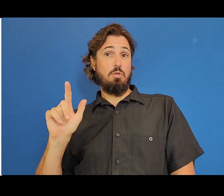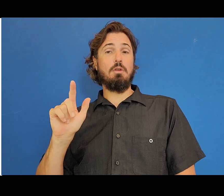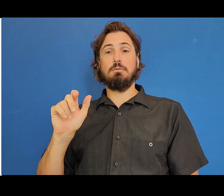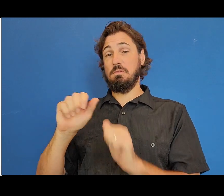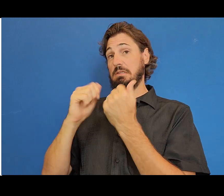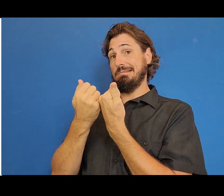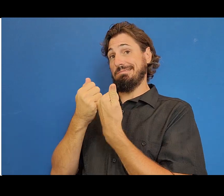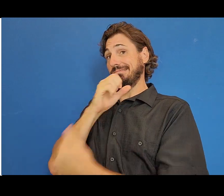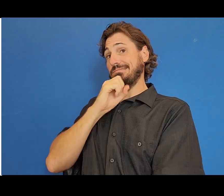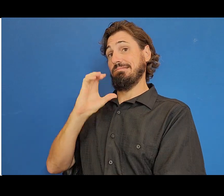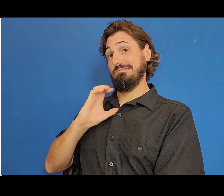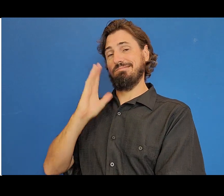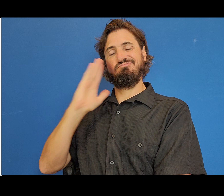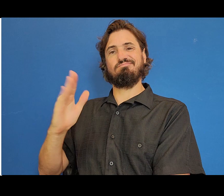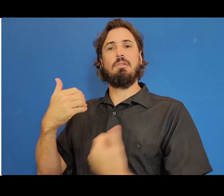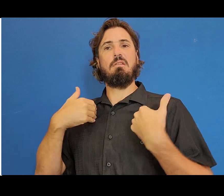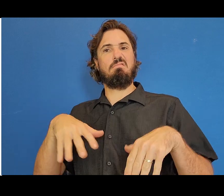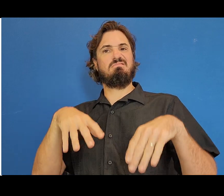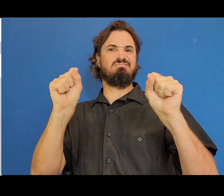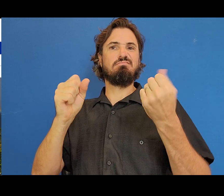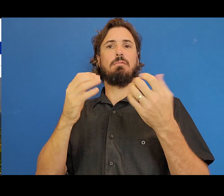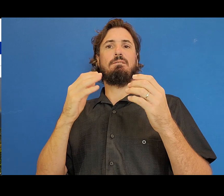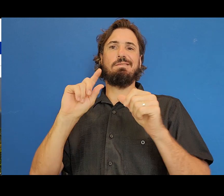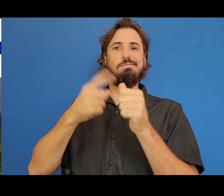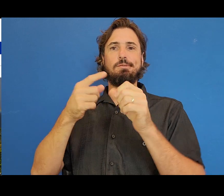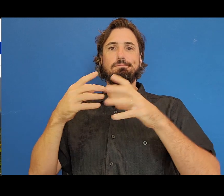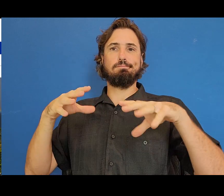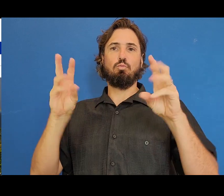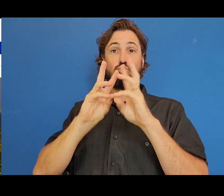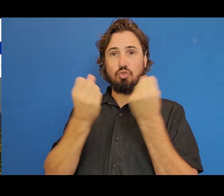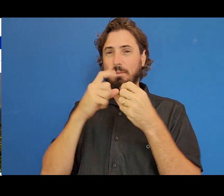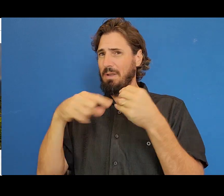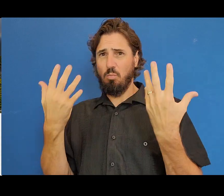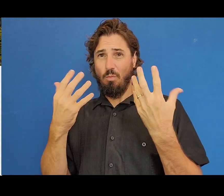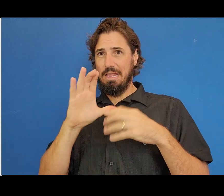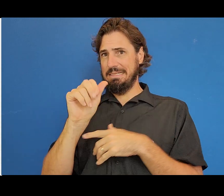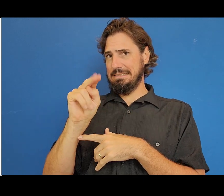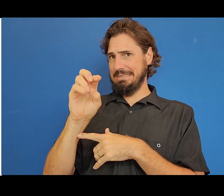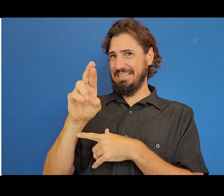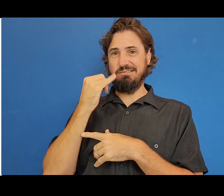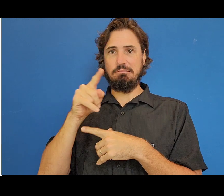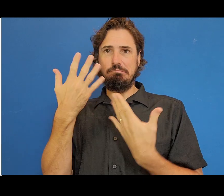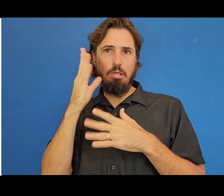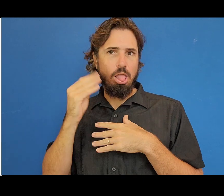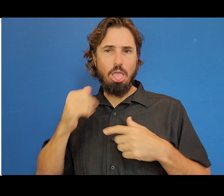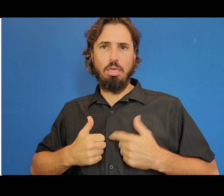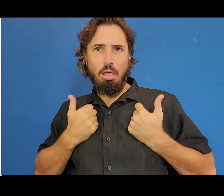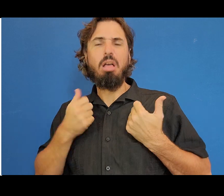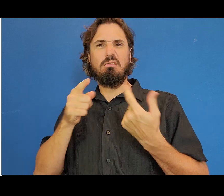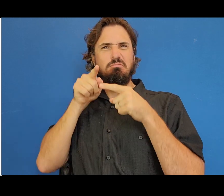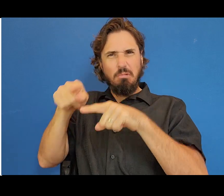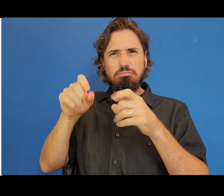The Agency on Elderly Affairs will hold its first “Cancer: Thriving and Surviving” workshop at the Līhu‘e Civic Center in the Piikoi Building on March 1st.